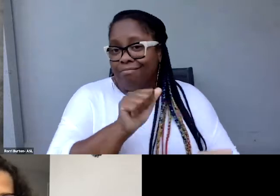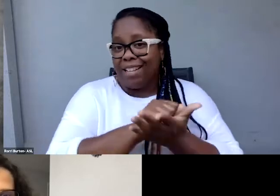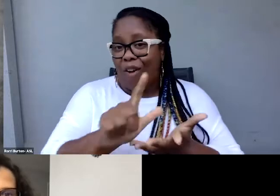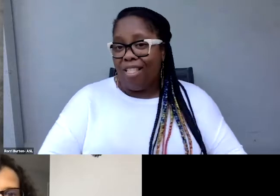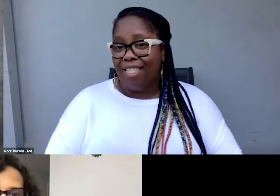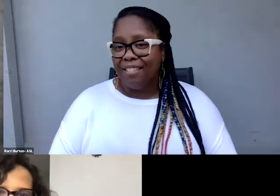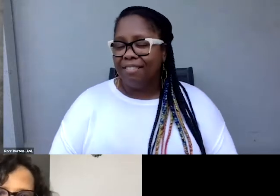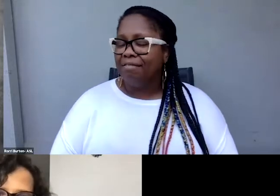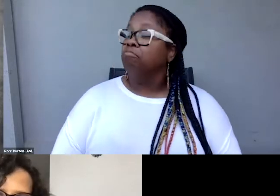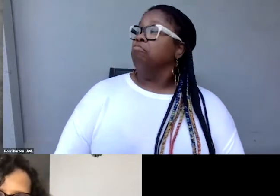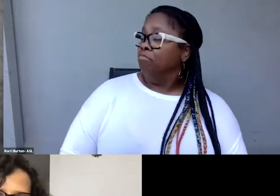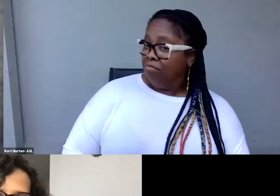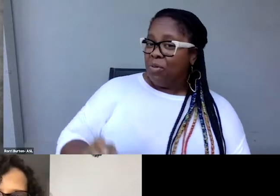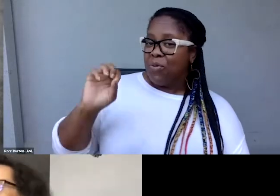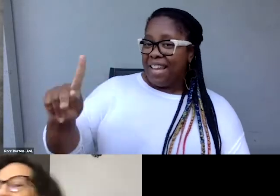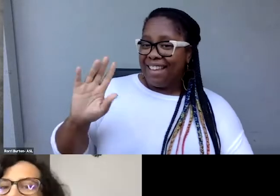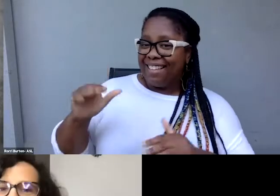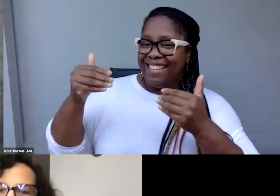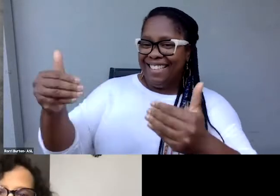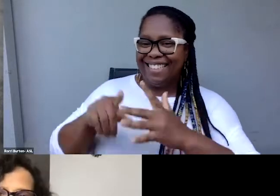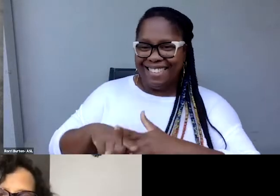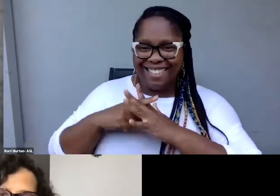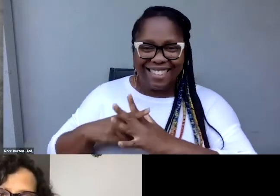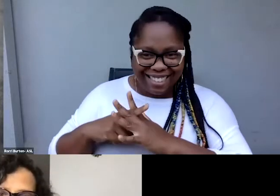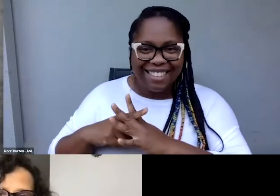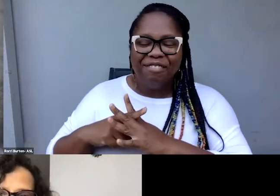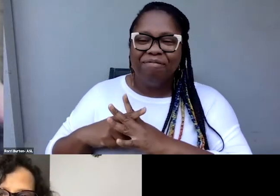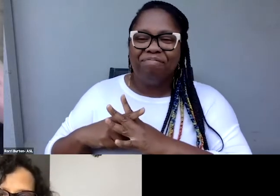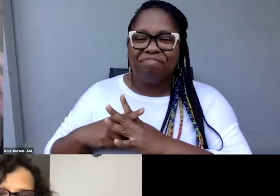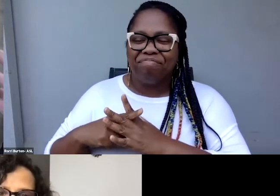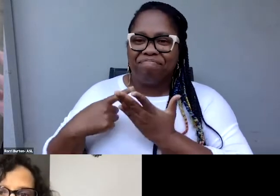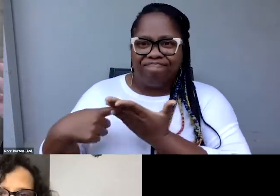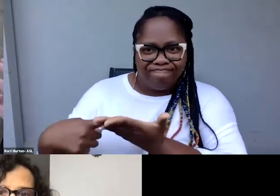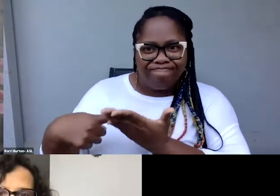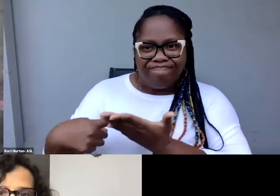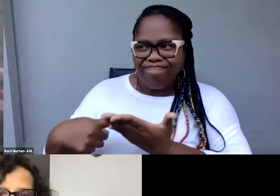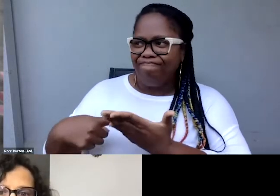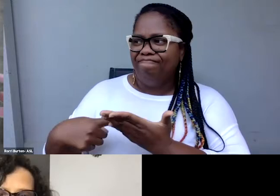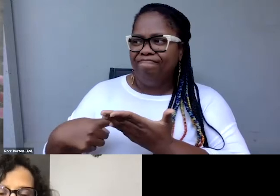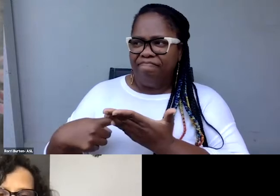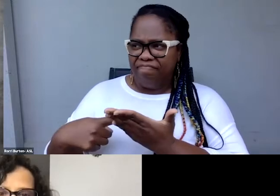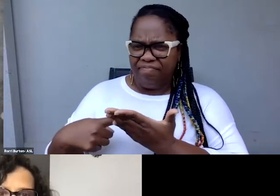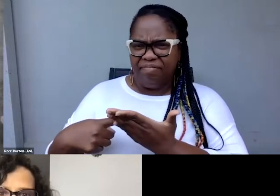Then let's dig into the challenge that has been posed this